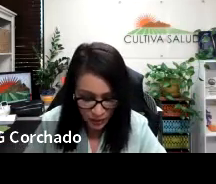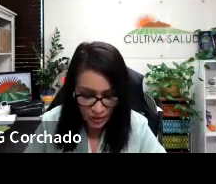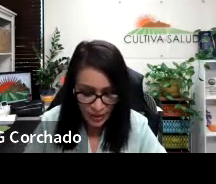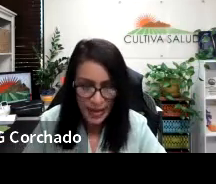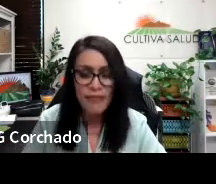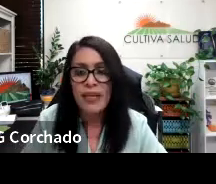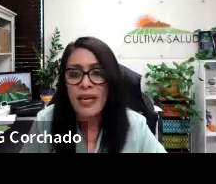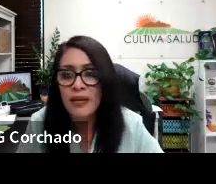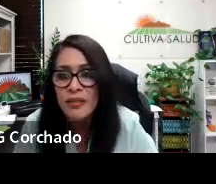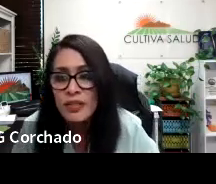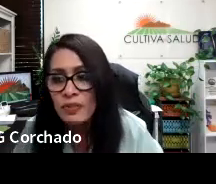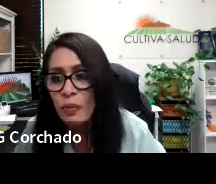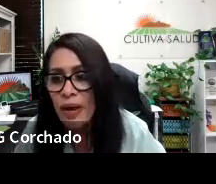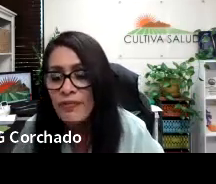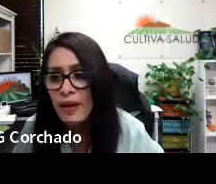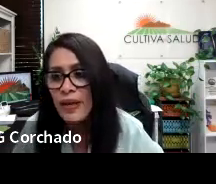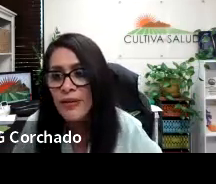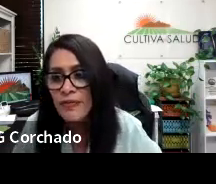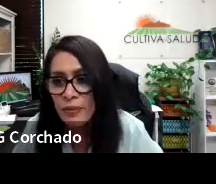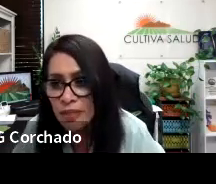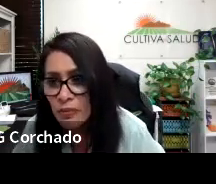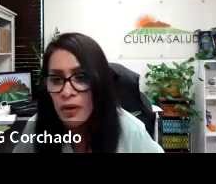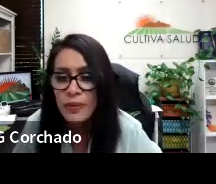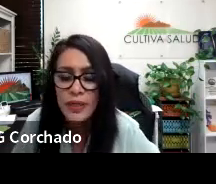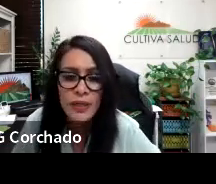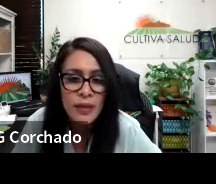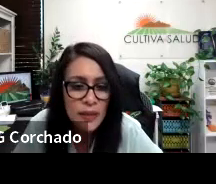And we know how to navigate and search for a wi-fi, and if that one doesn't work we're